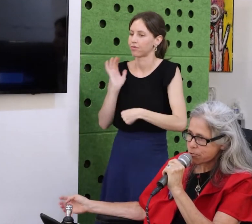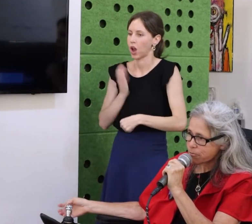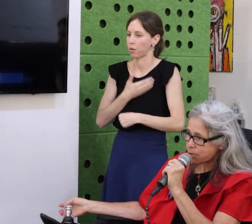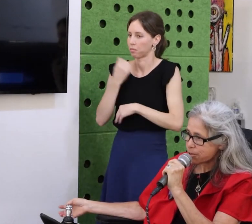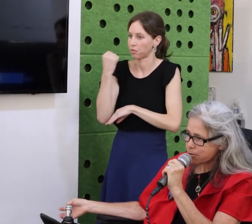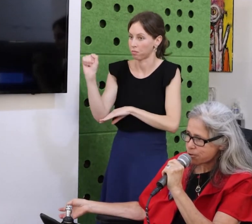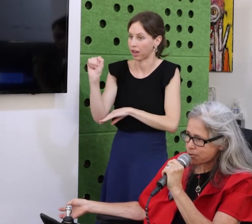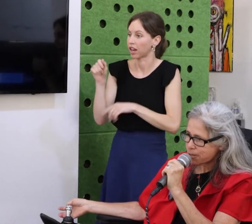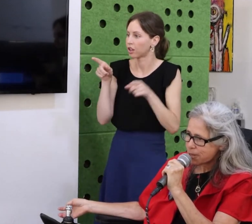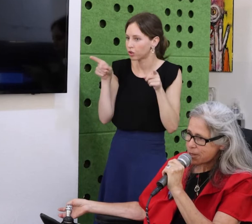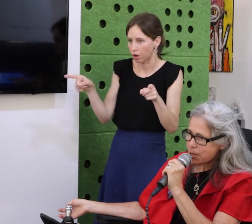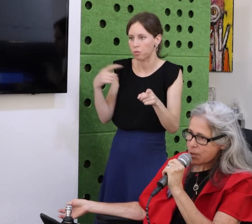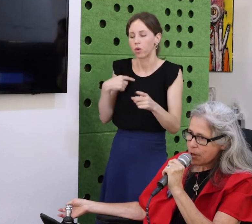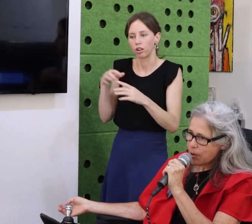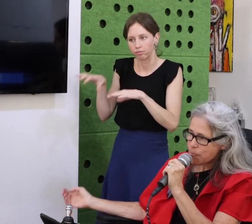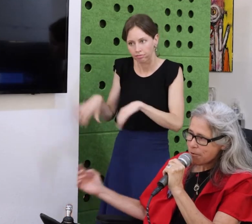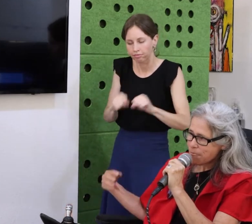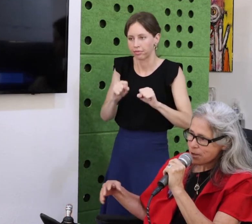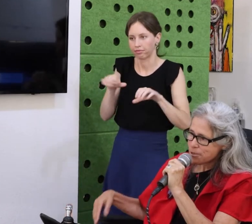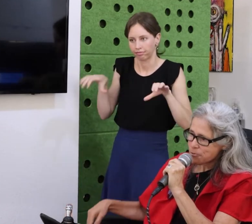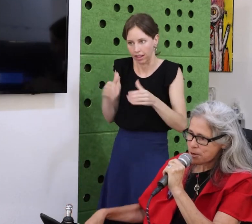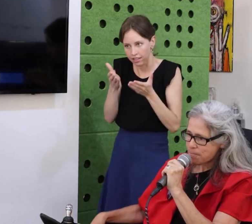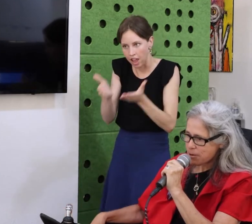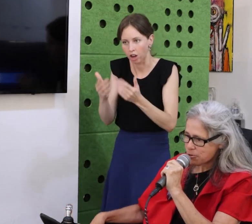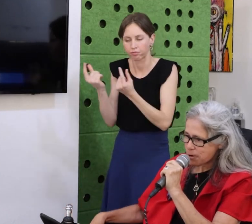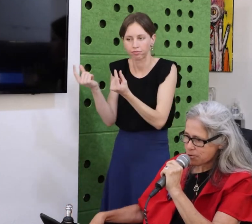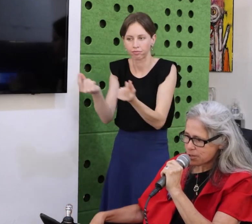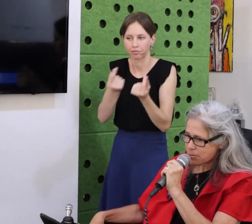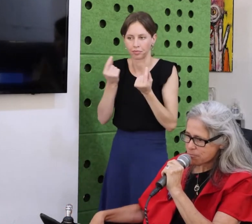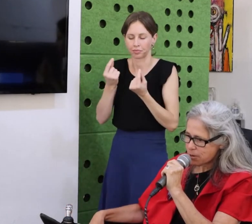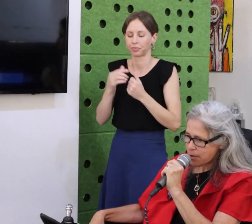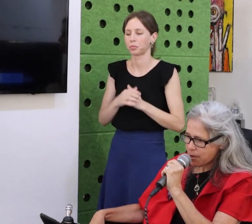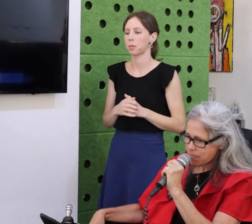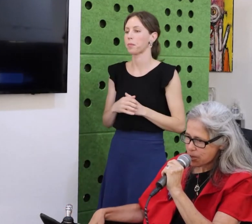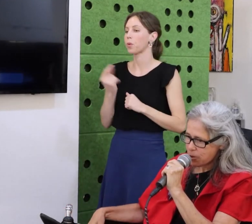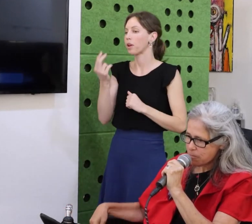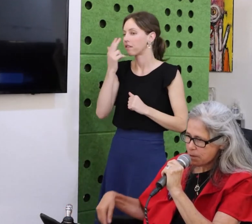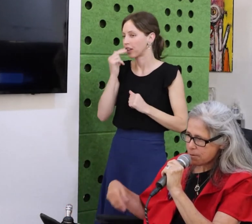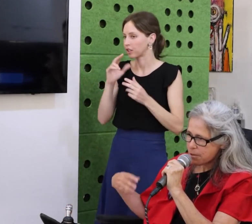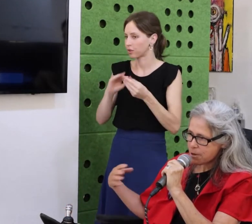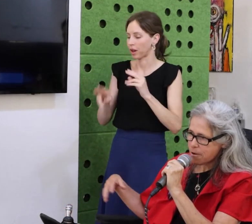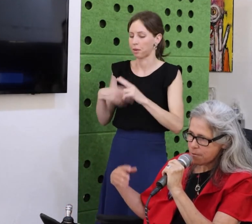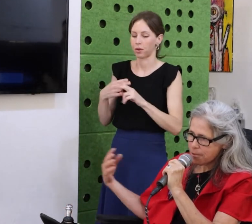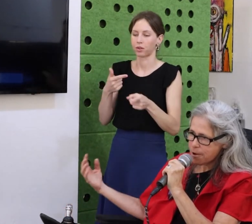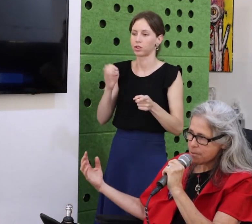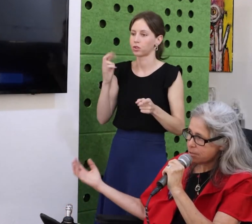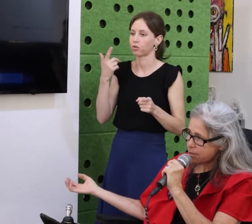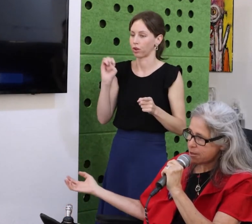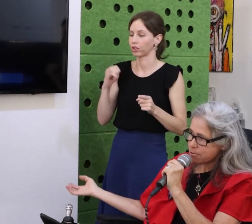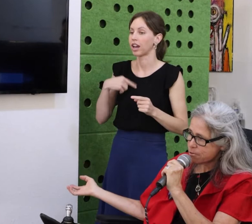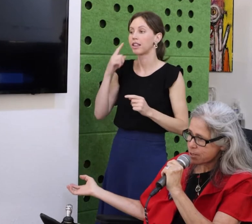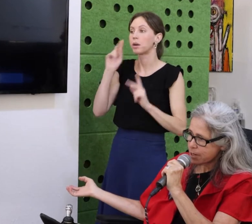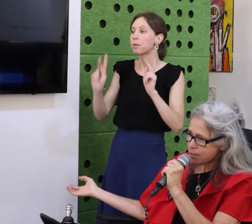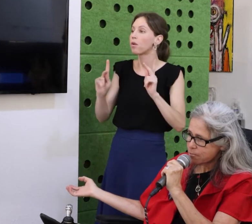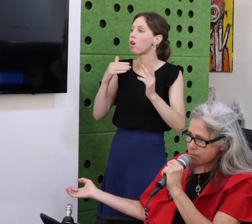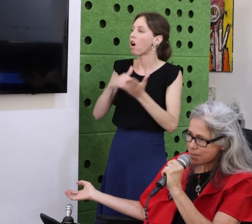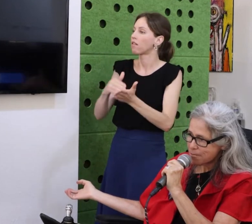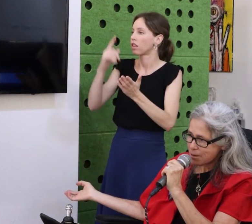George was raised in an institution Jeanette was raised as a person with developmental disabilities in a home,